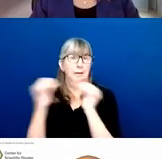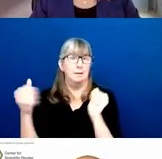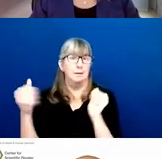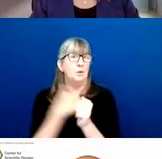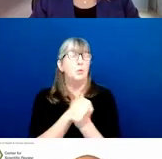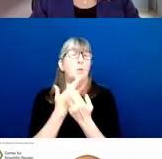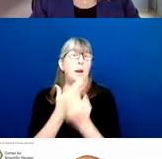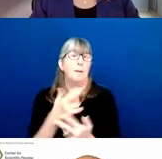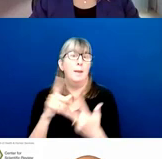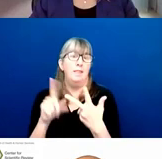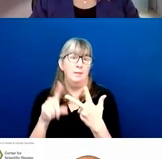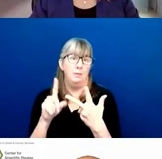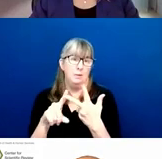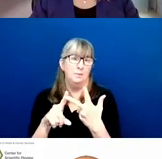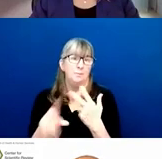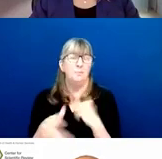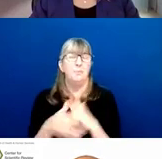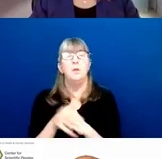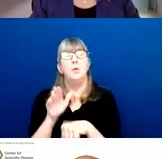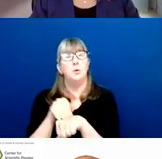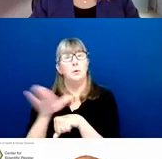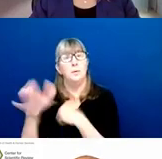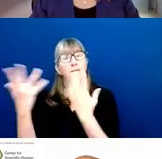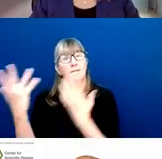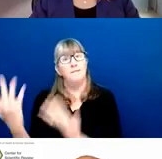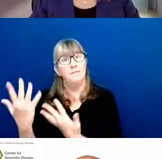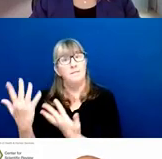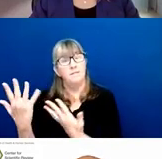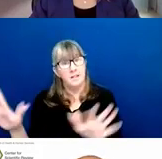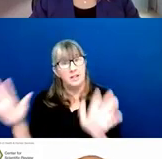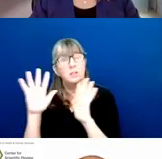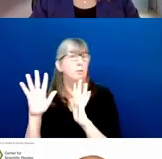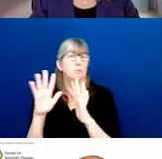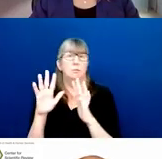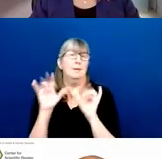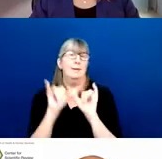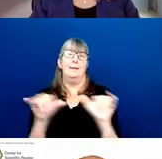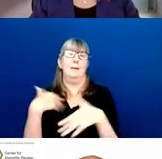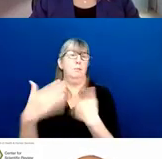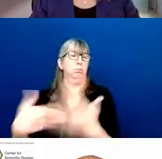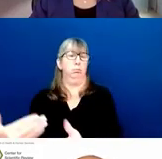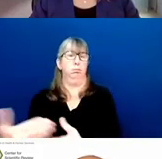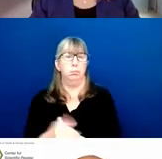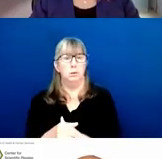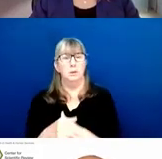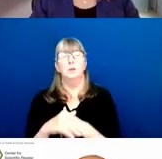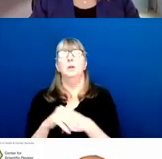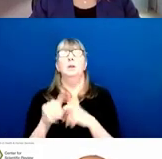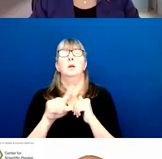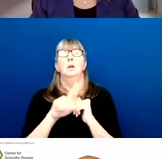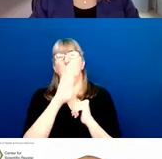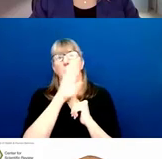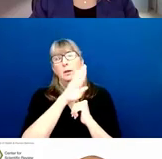once you submit your application, it takes the same path. It goes first to grants.gov, which does a few checks.